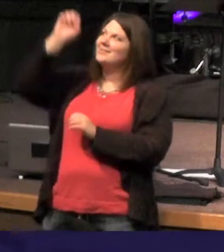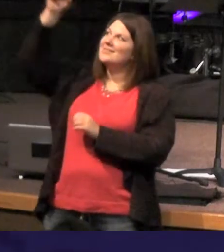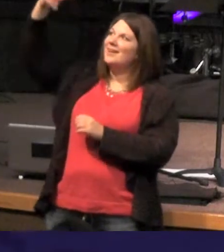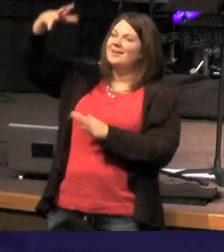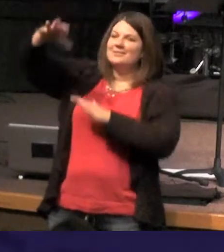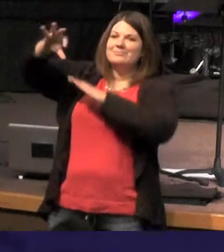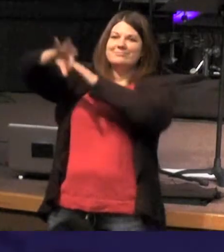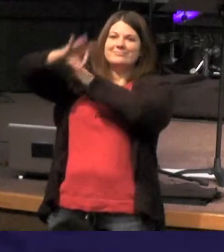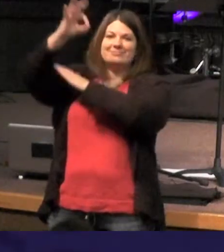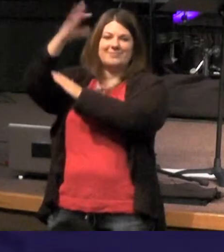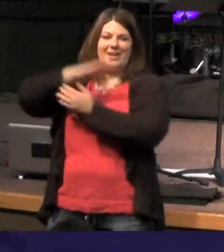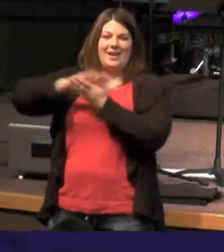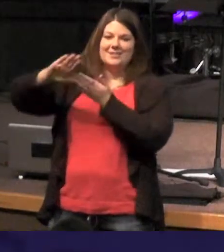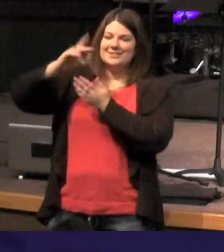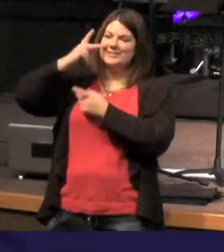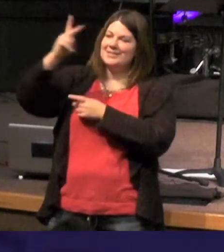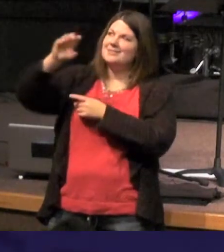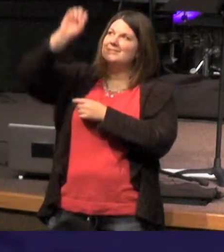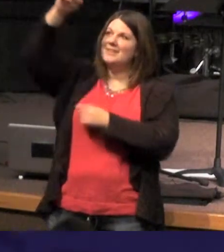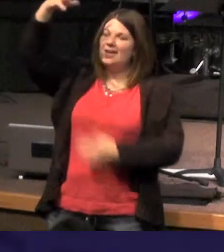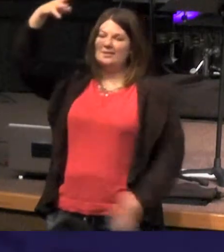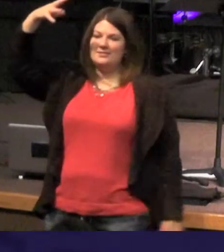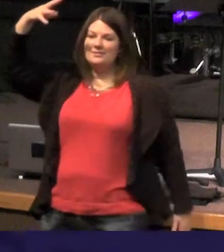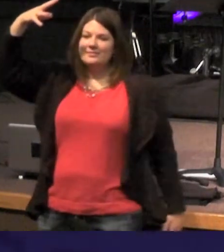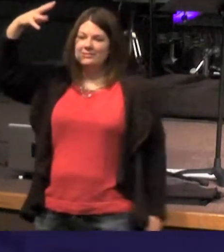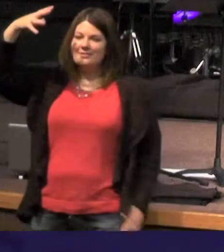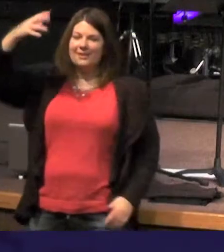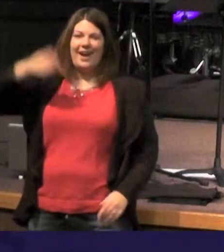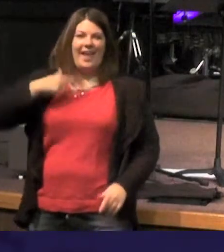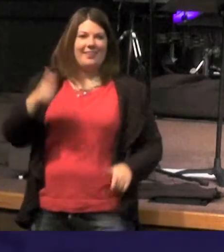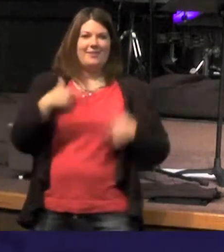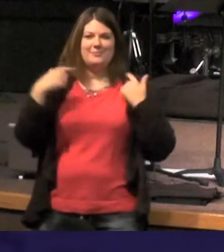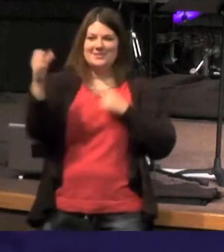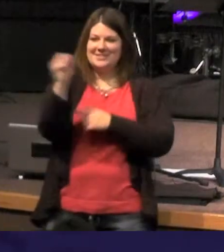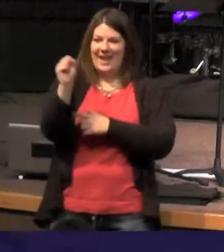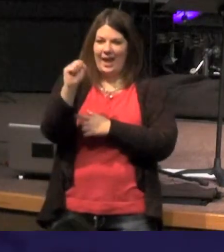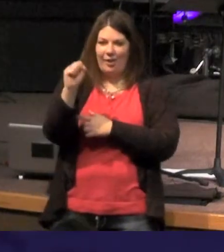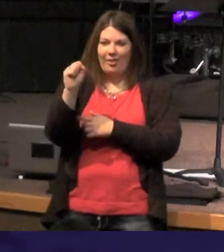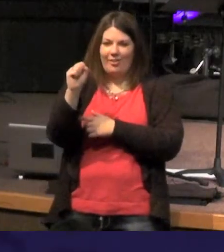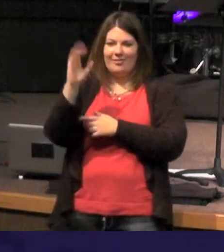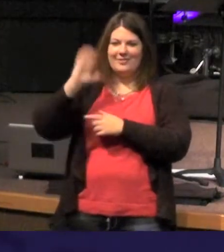right where we see a light at the Sun having live in Seattle we love Seattle but the times in Seattle where